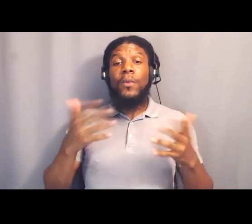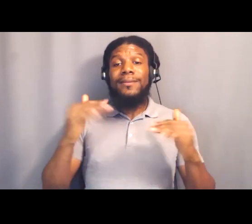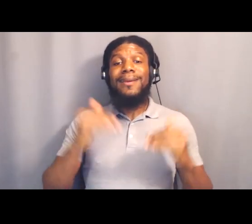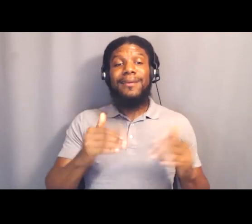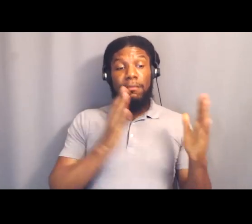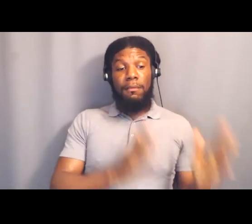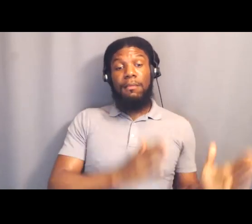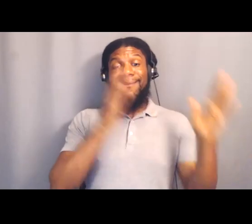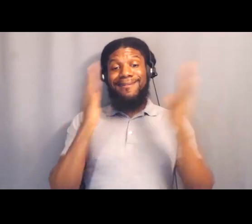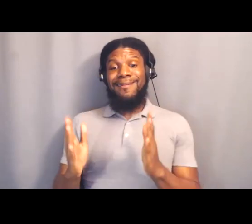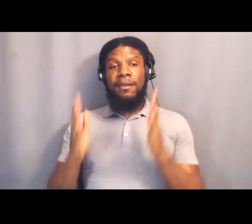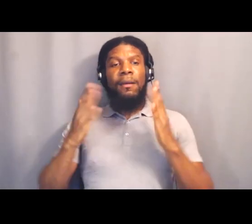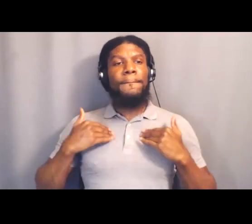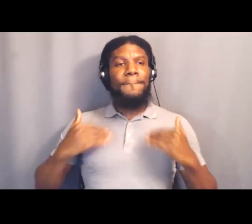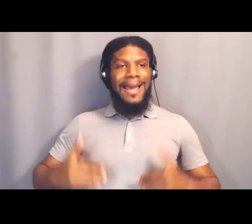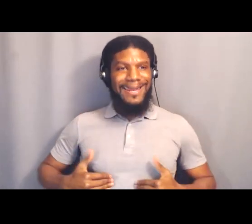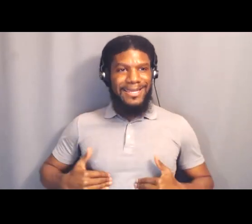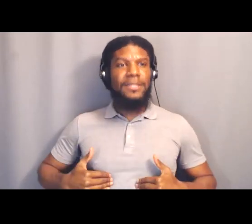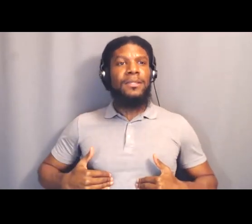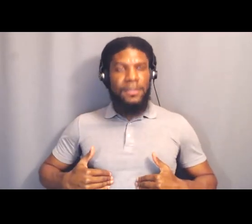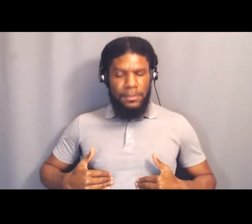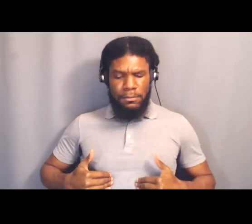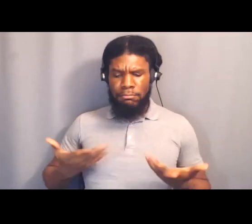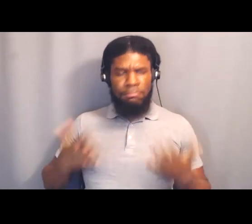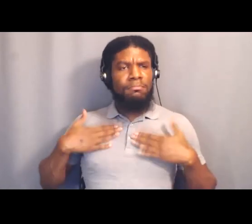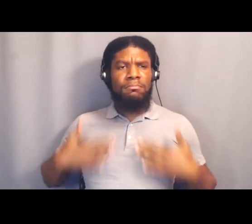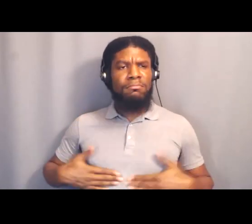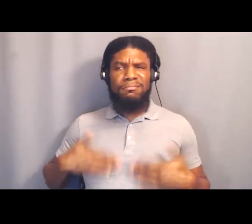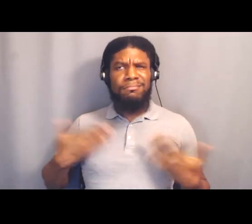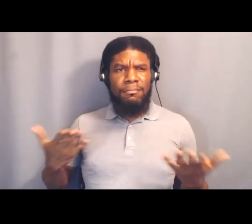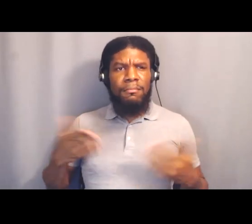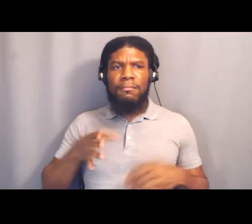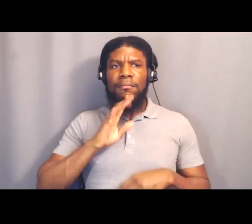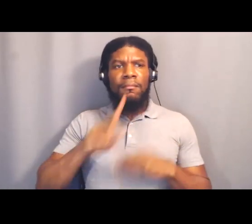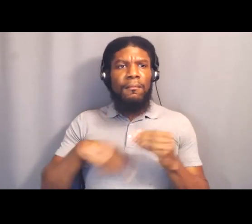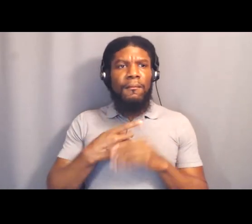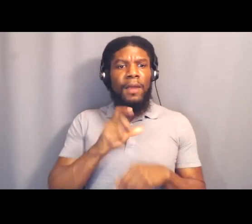So what do you think we mean when we say the other way, another tool that we have